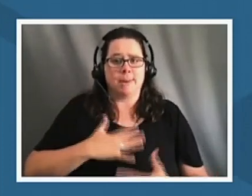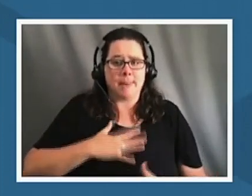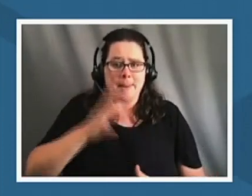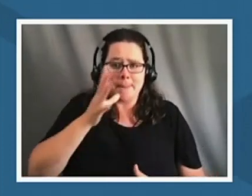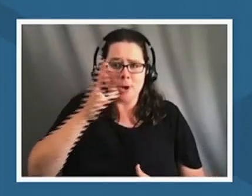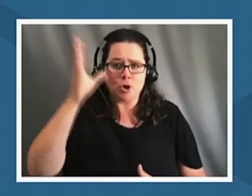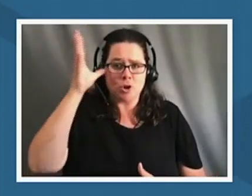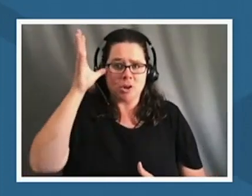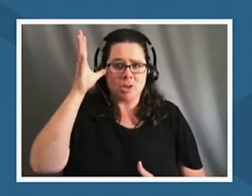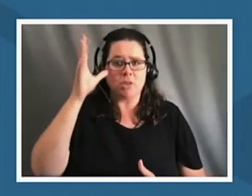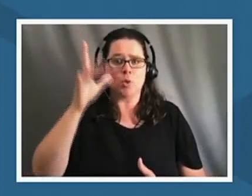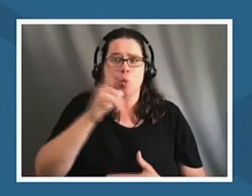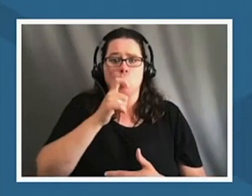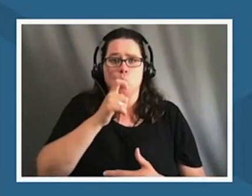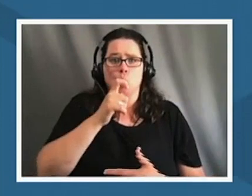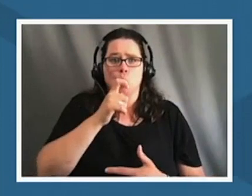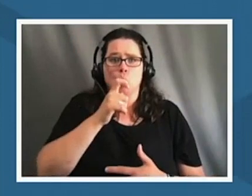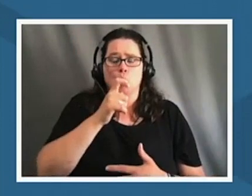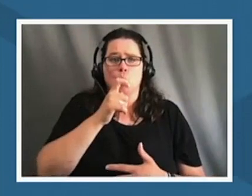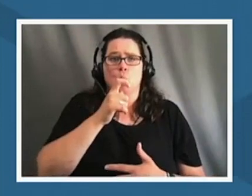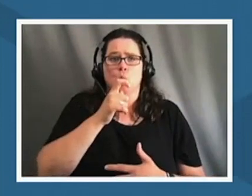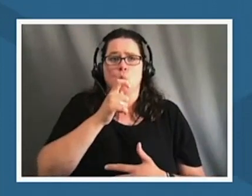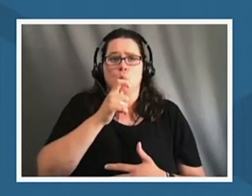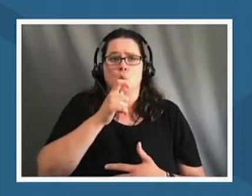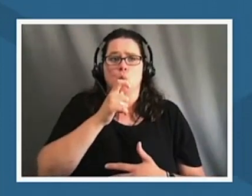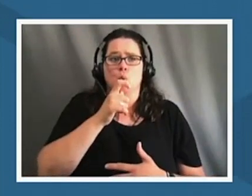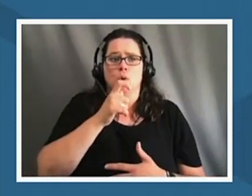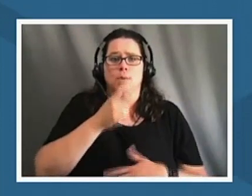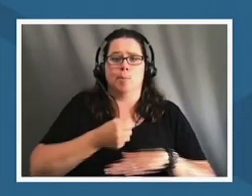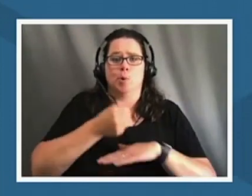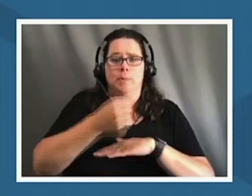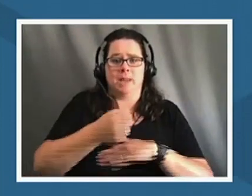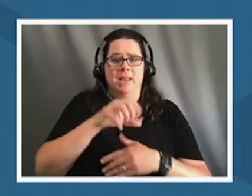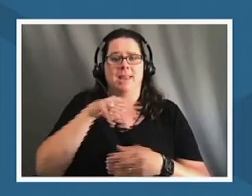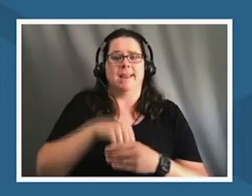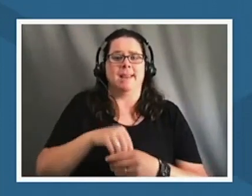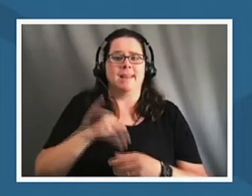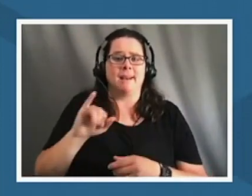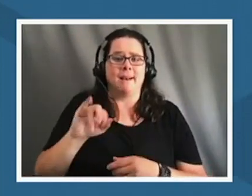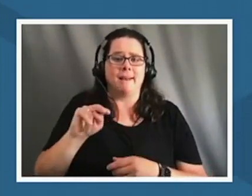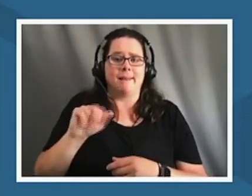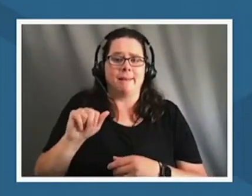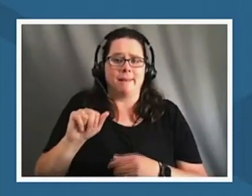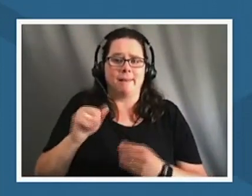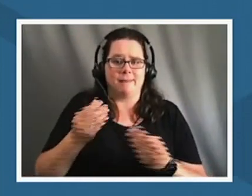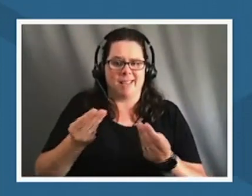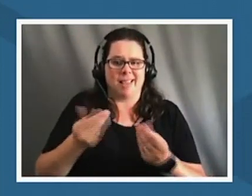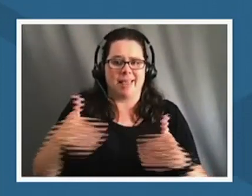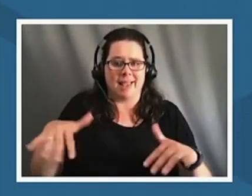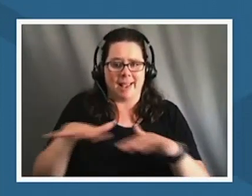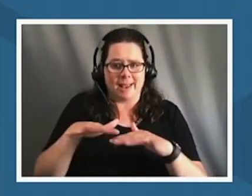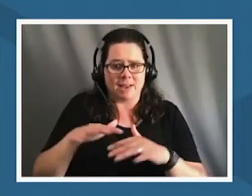me in on within aina or land